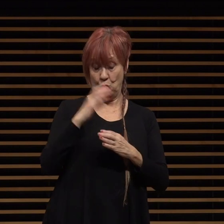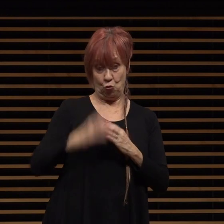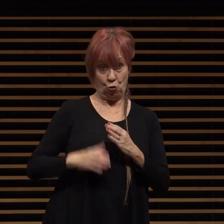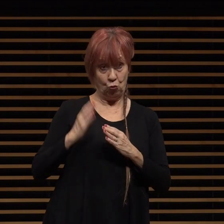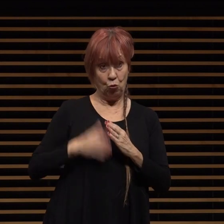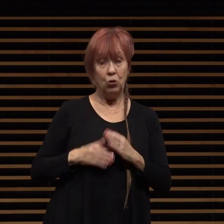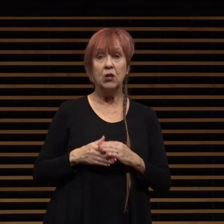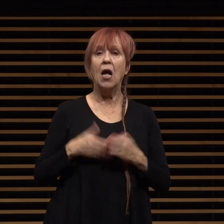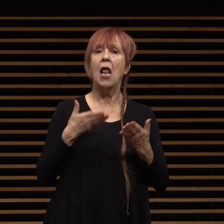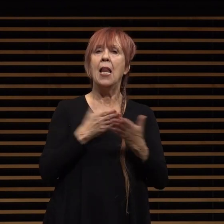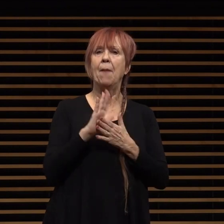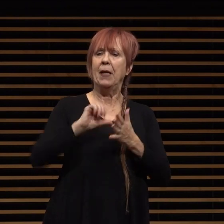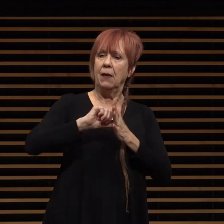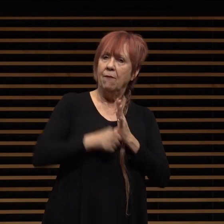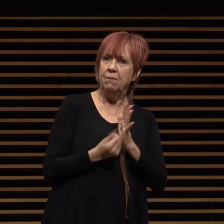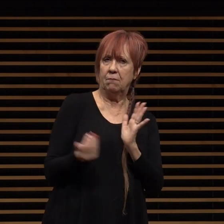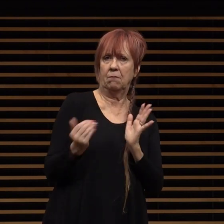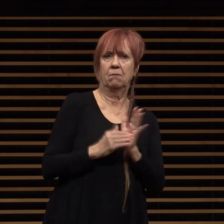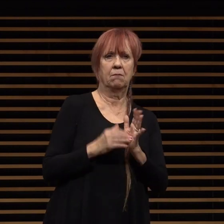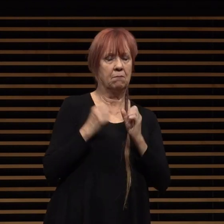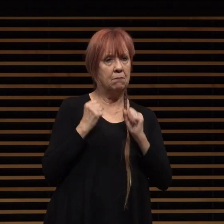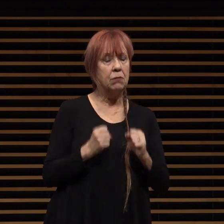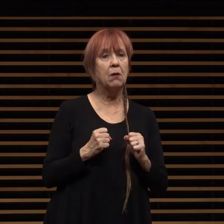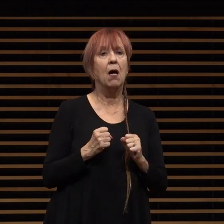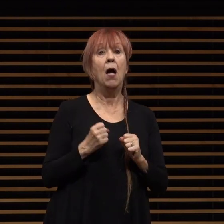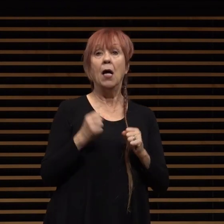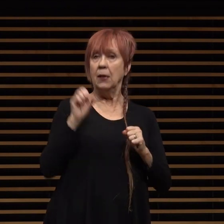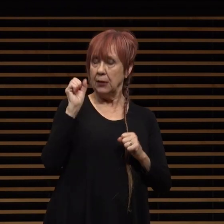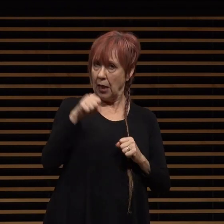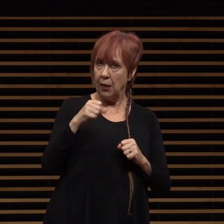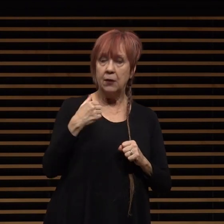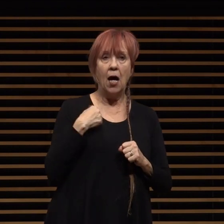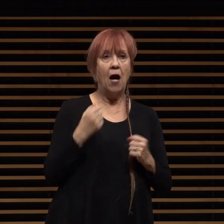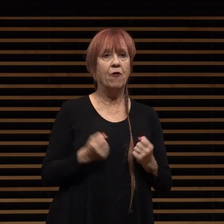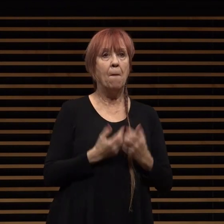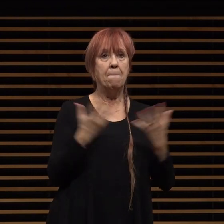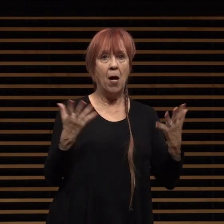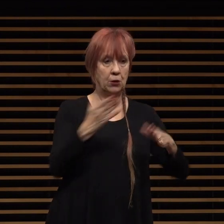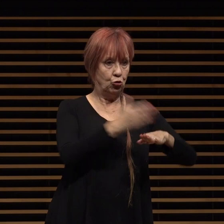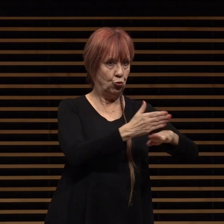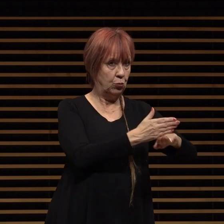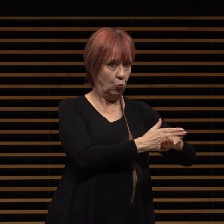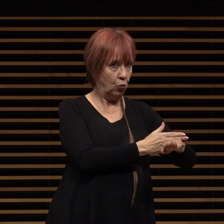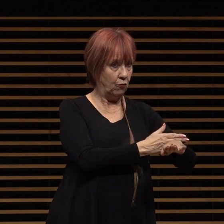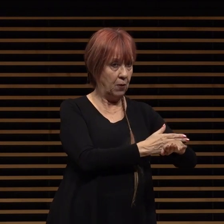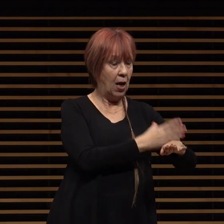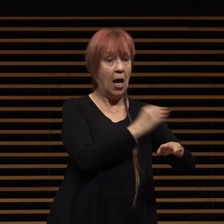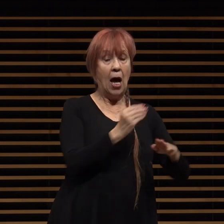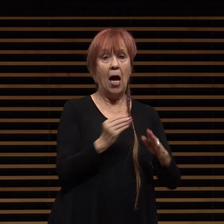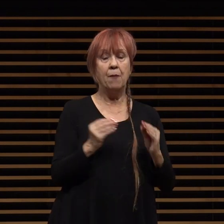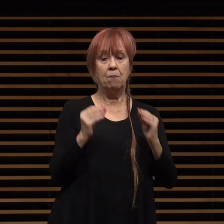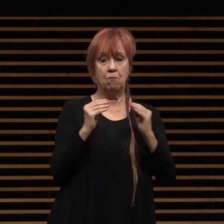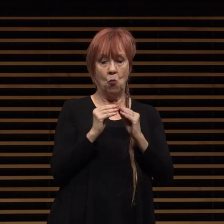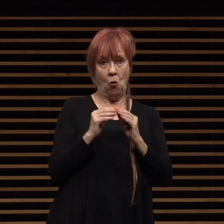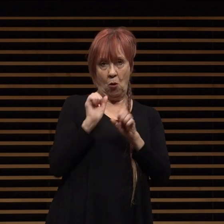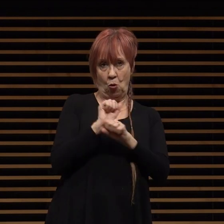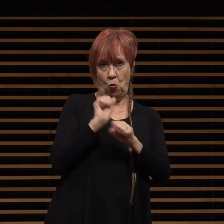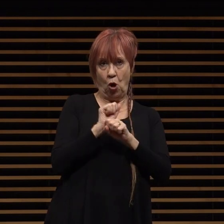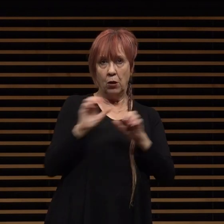let me re-emphasize that while we have much to improve